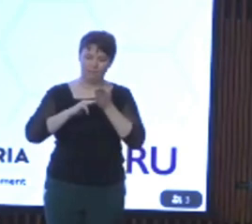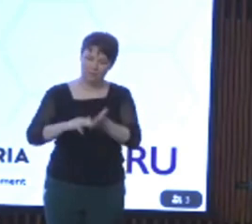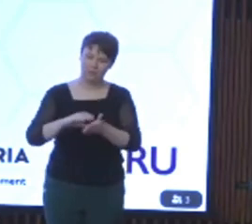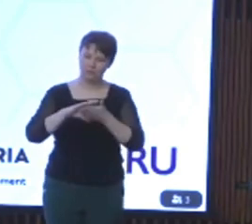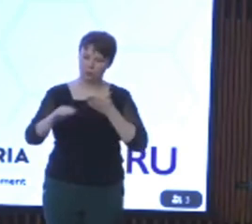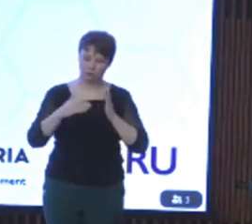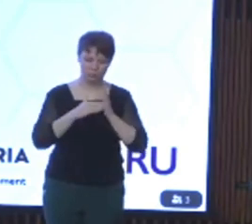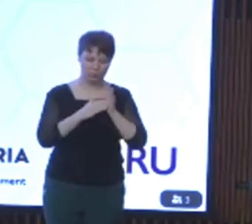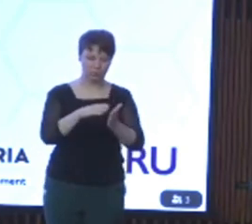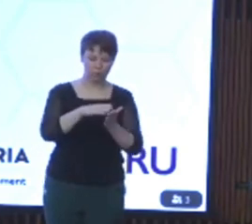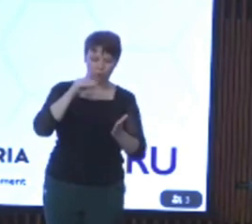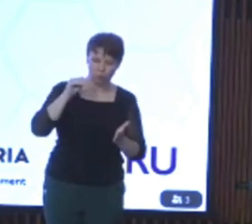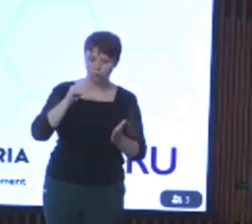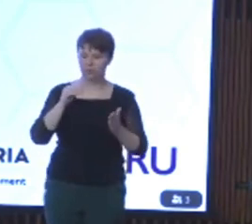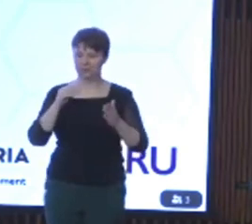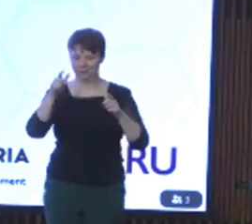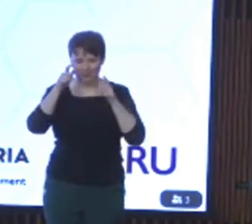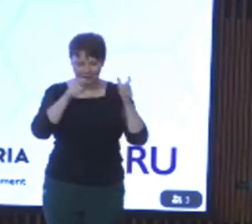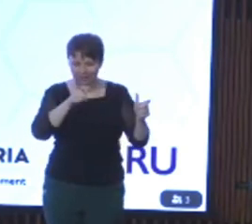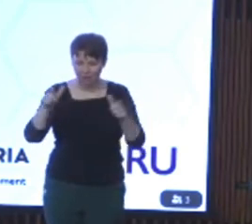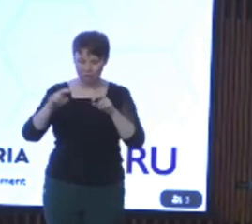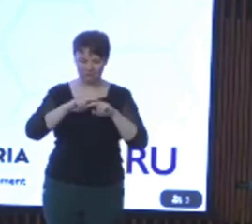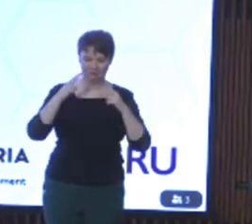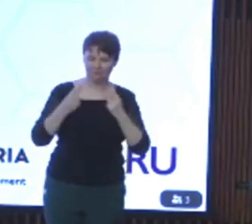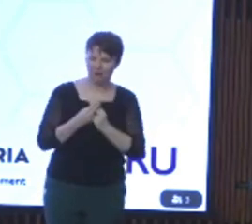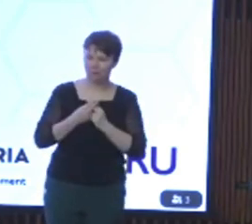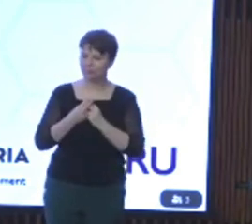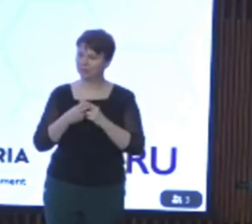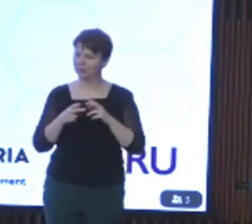disability, their carers, their families through initiatives such as expanding the outside school